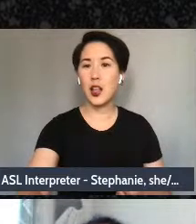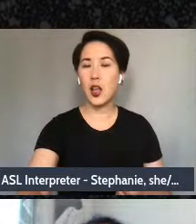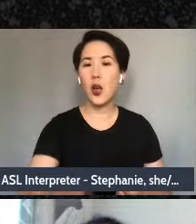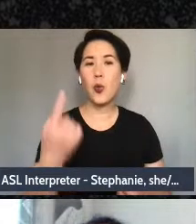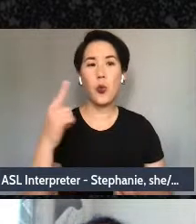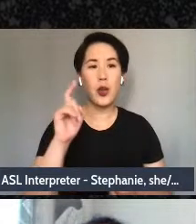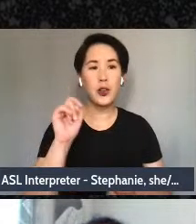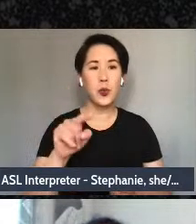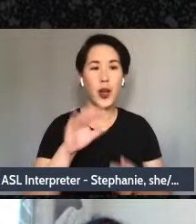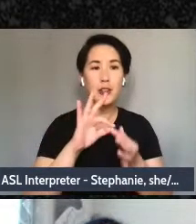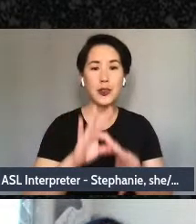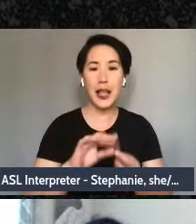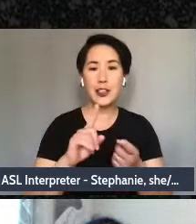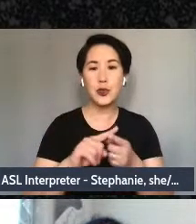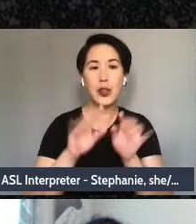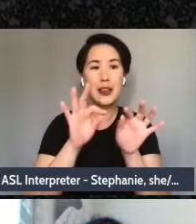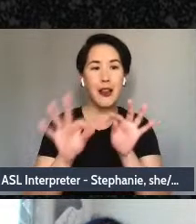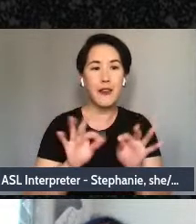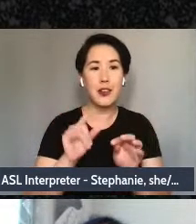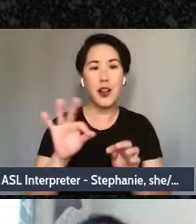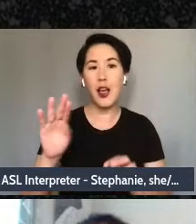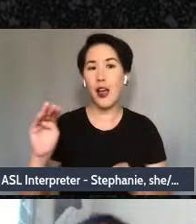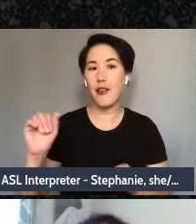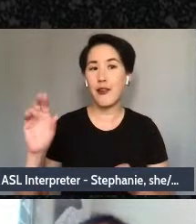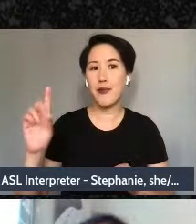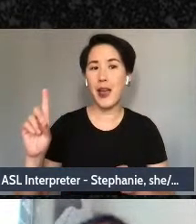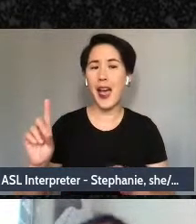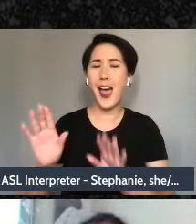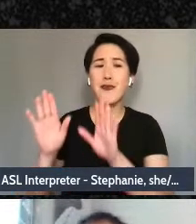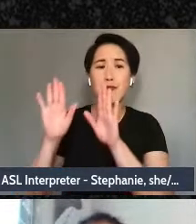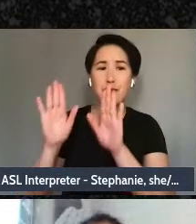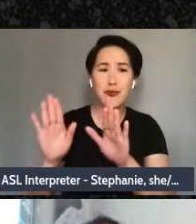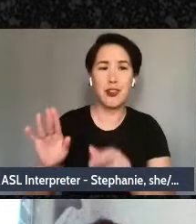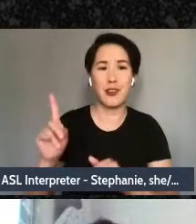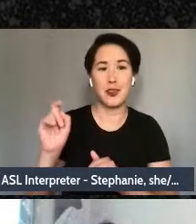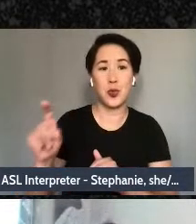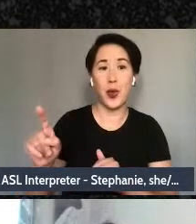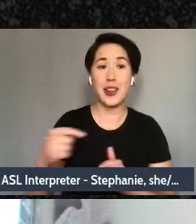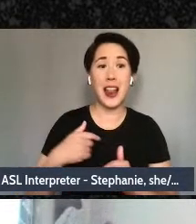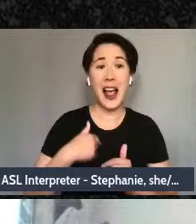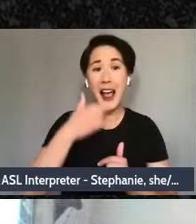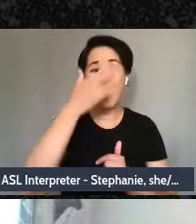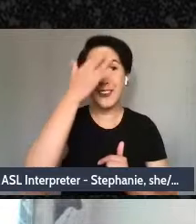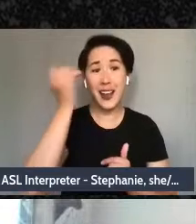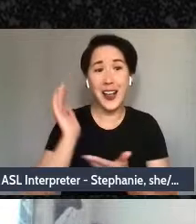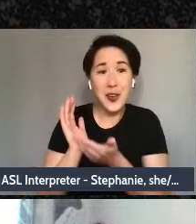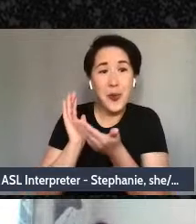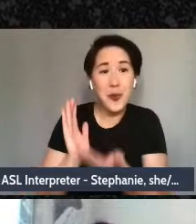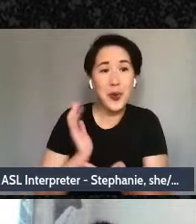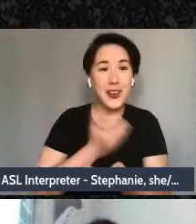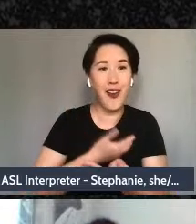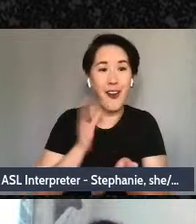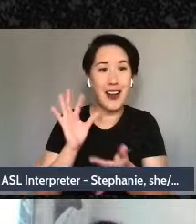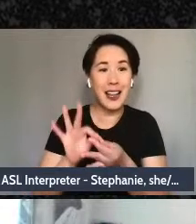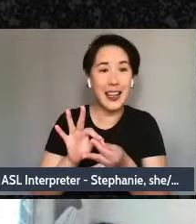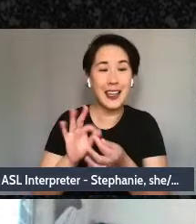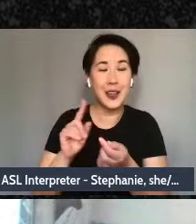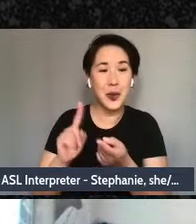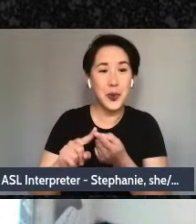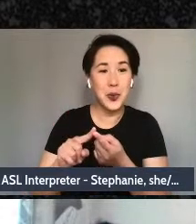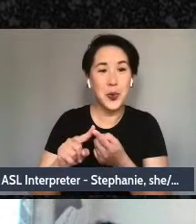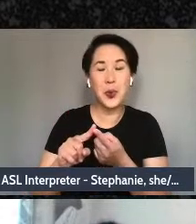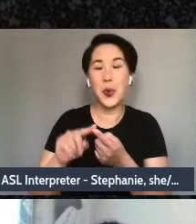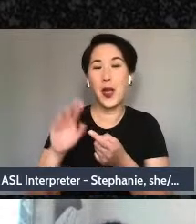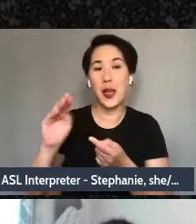the definition of mad, which is a fantastic one, and I forgot to bring our link to the mad movement